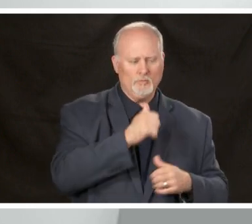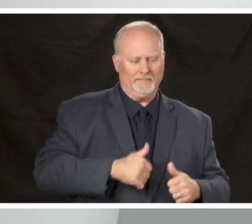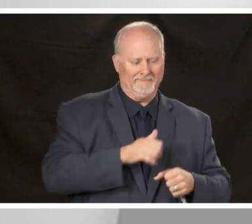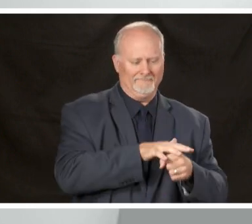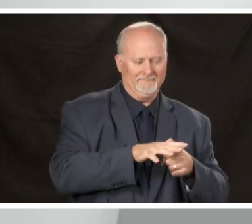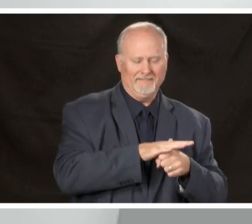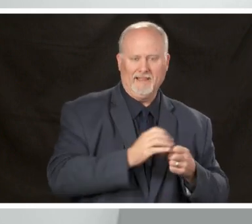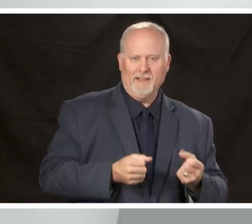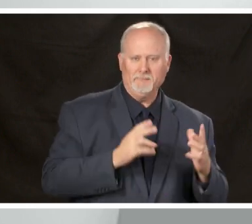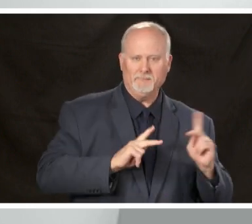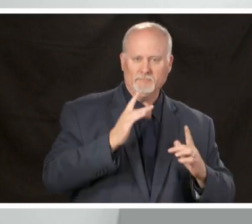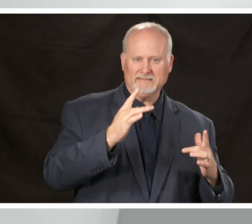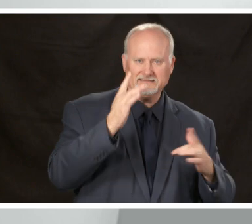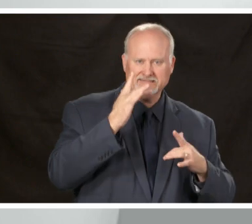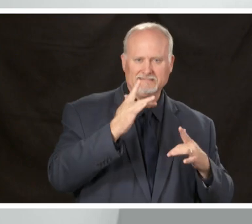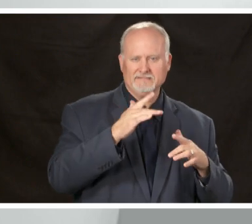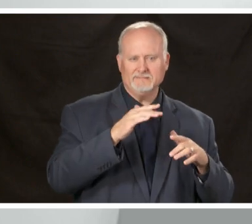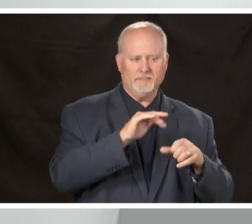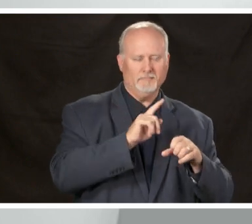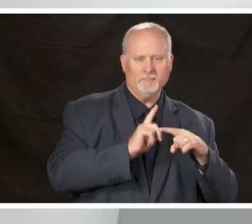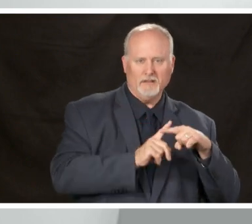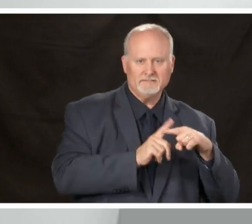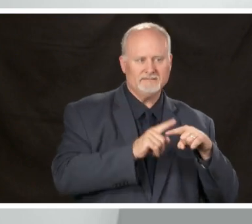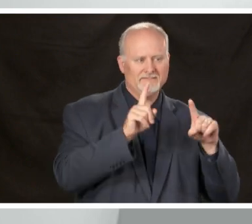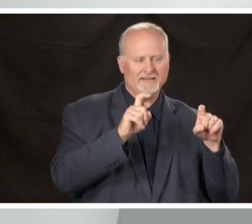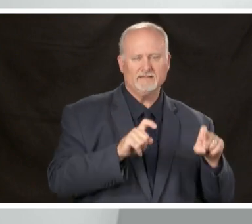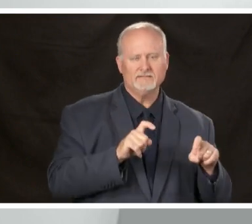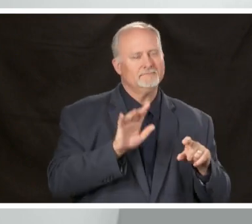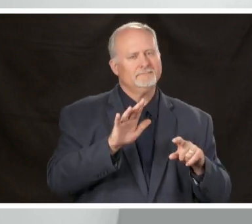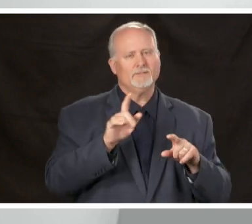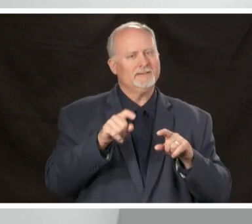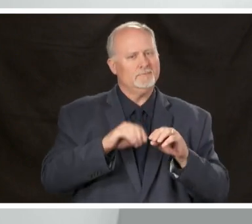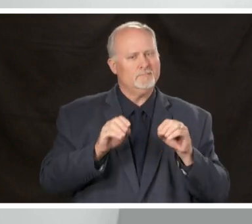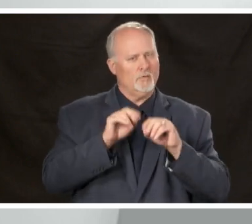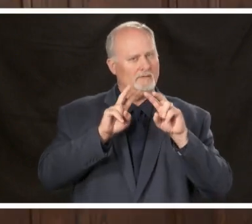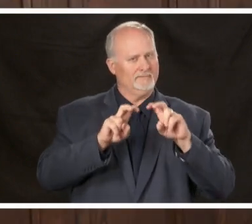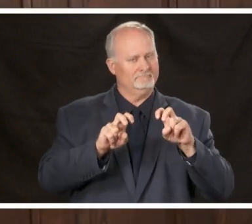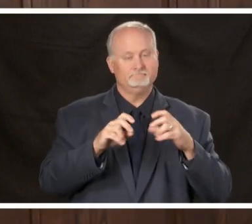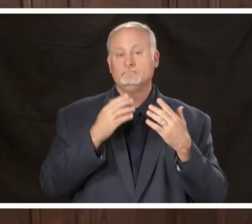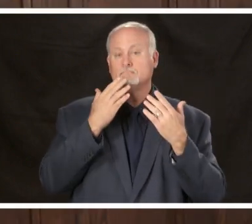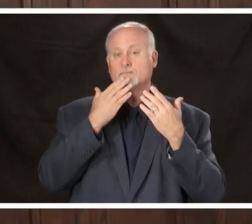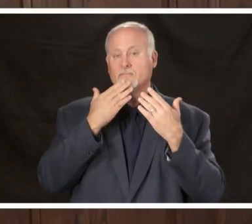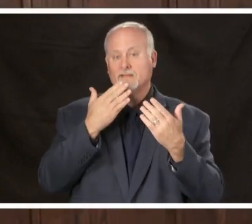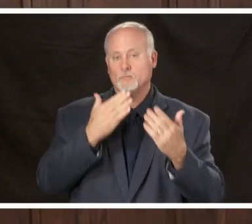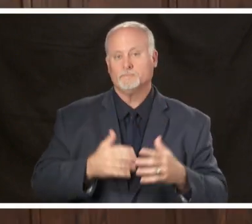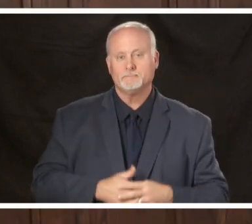going to have to have more statistical analysis in order to do that thank you